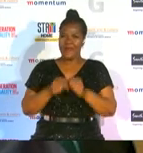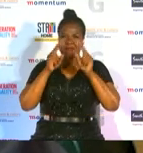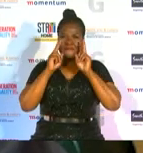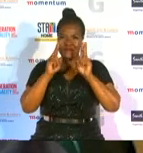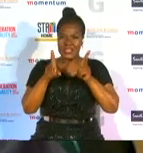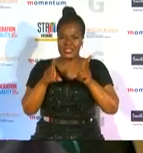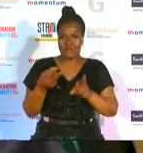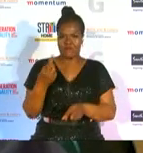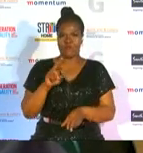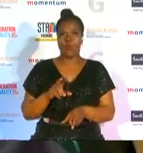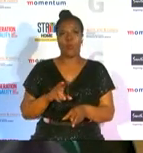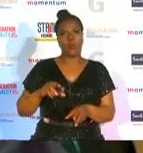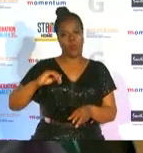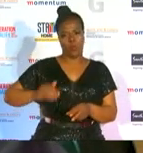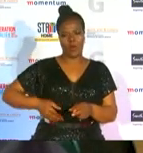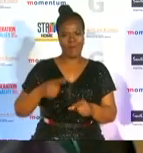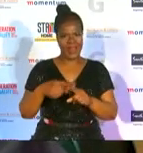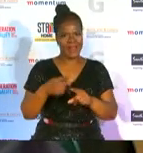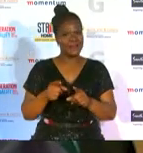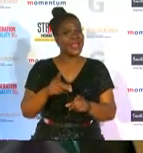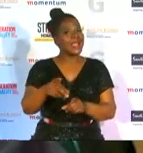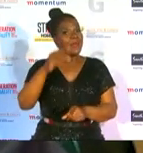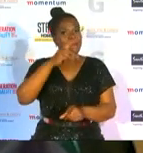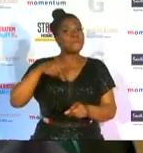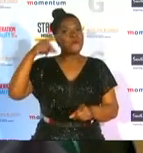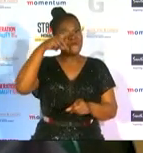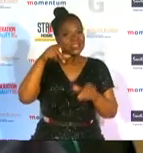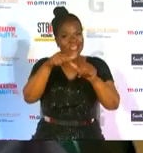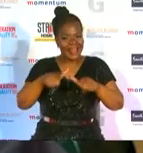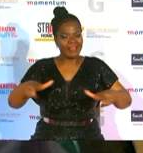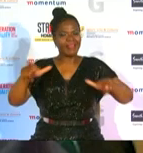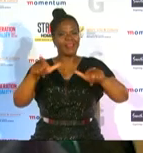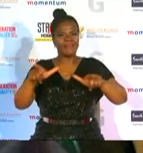at professional level and we can only realize this vision